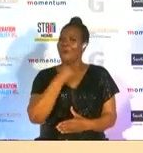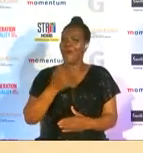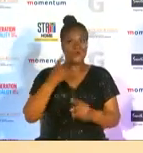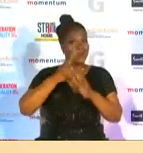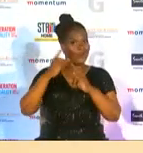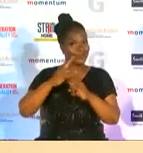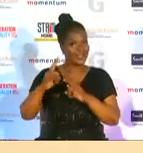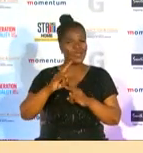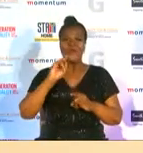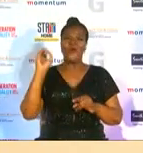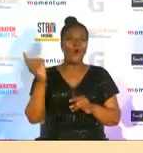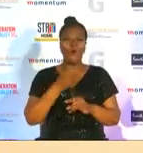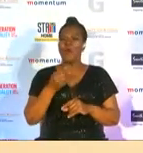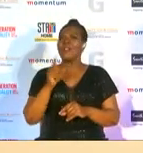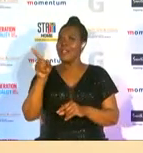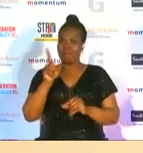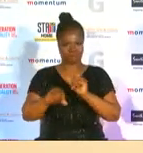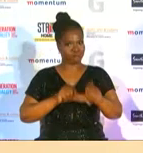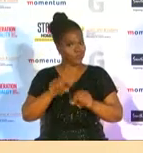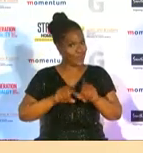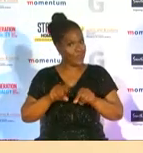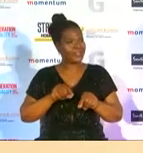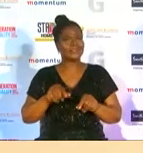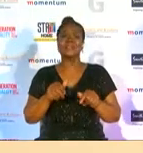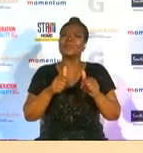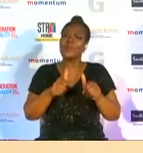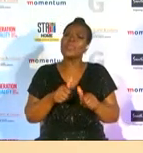guys that were nominated it's just amazing that we had to